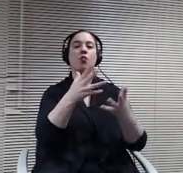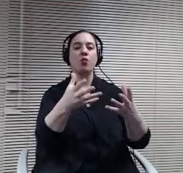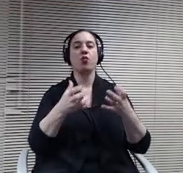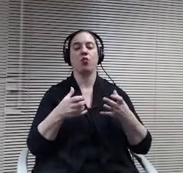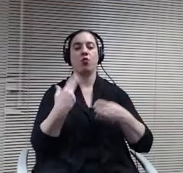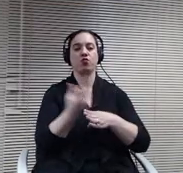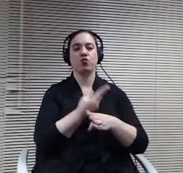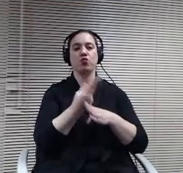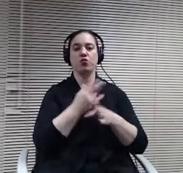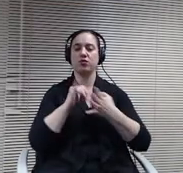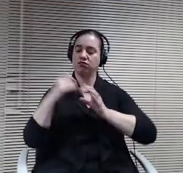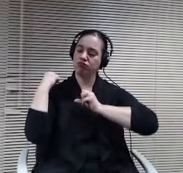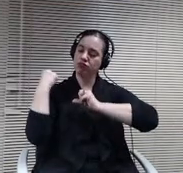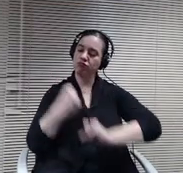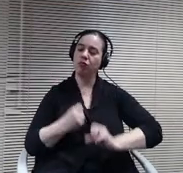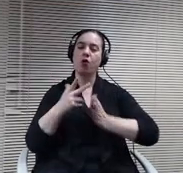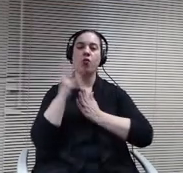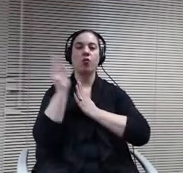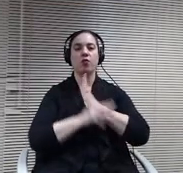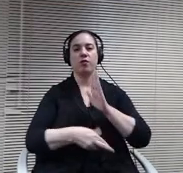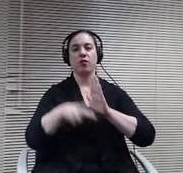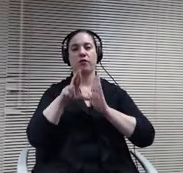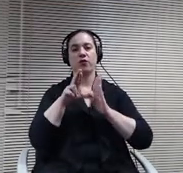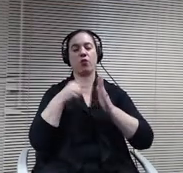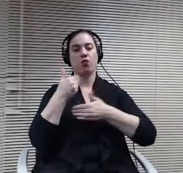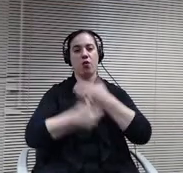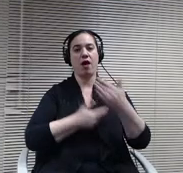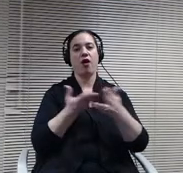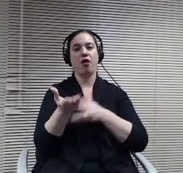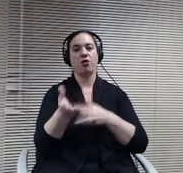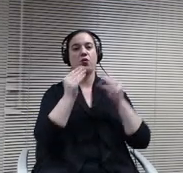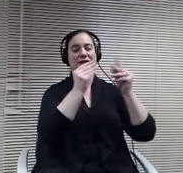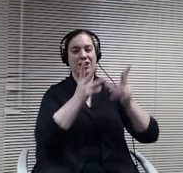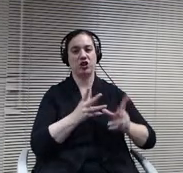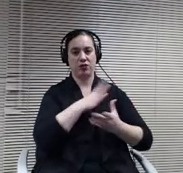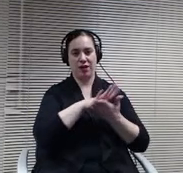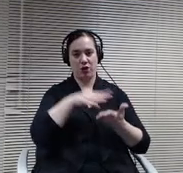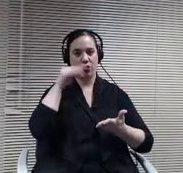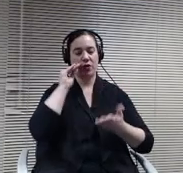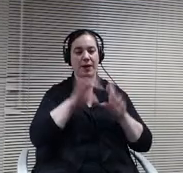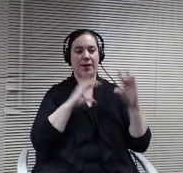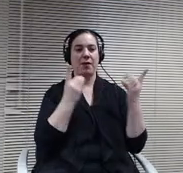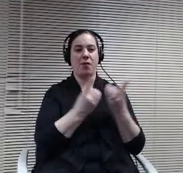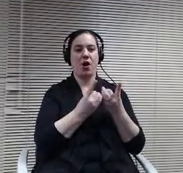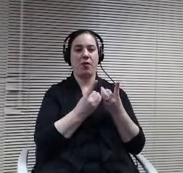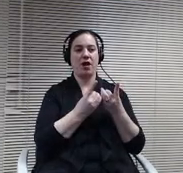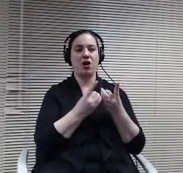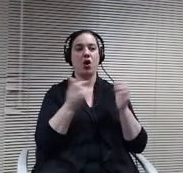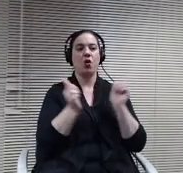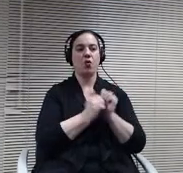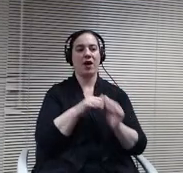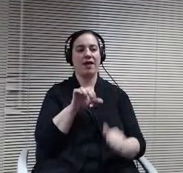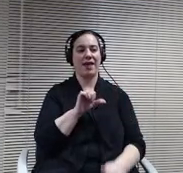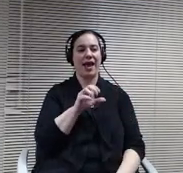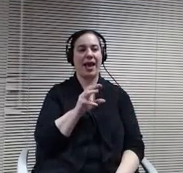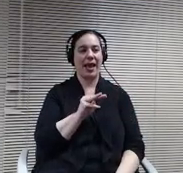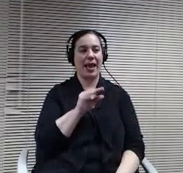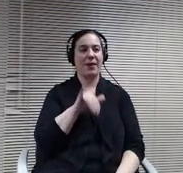through the teaching and learning Department under the direction of Amy Ledoux and Steve Urbanski as evidence based curriculum in the area of